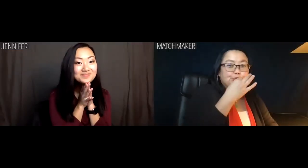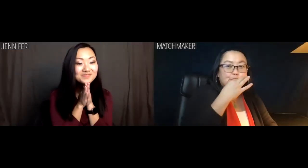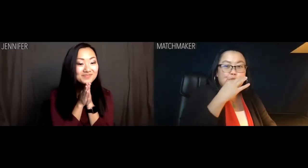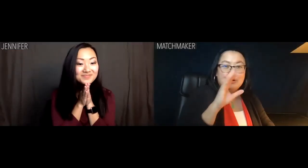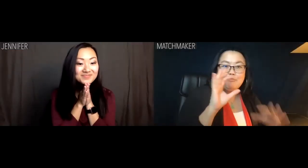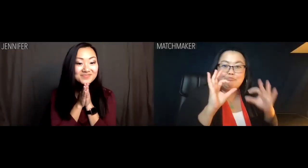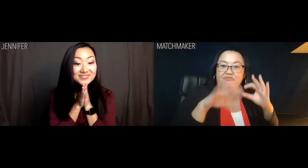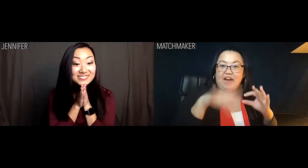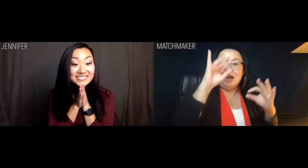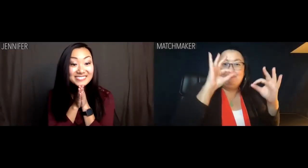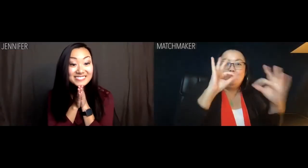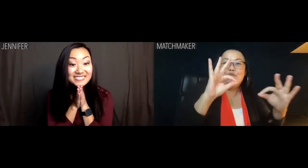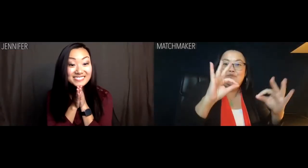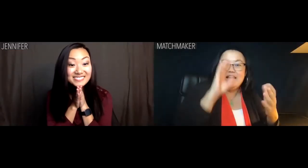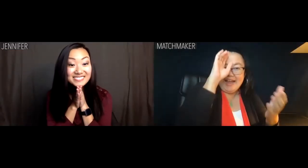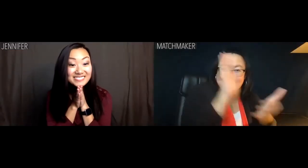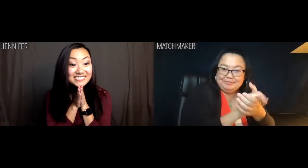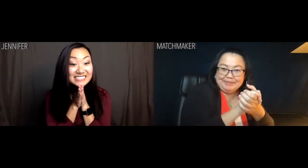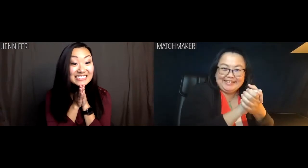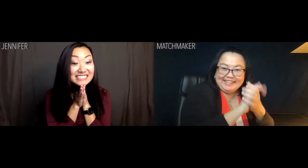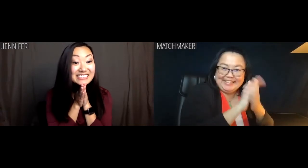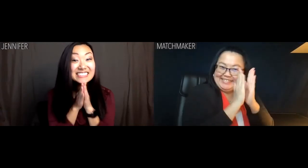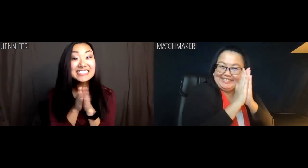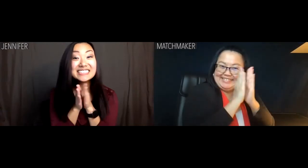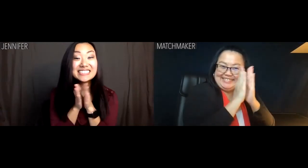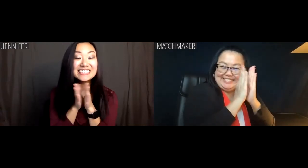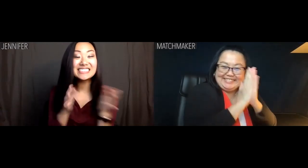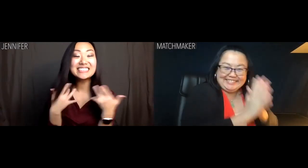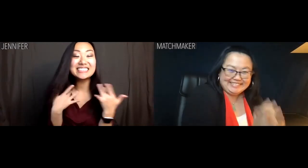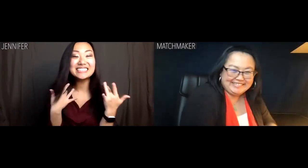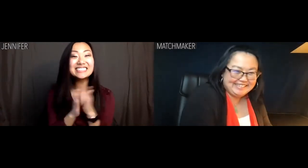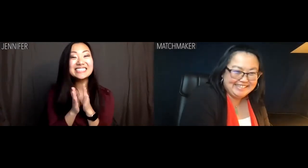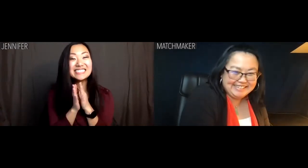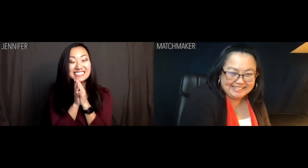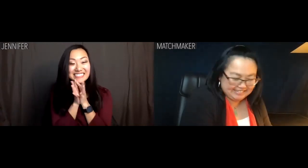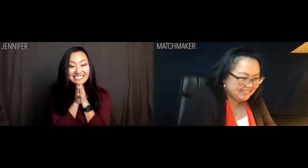Matchmaker: Ah here we are. Your perfect husband awaits. Jennifer: Exciiiiiiting.